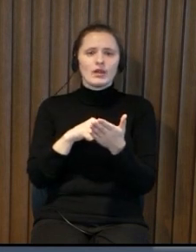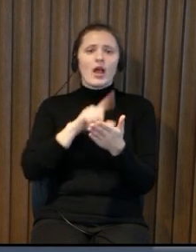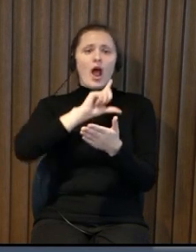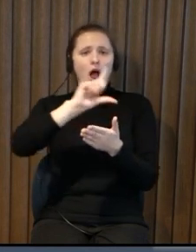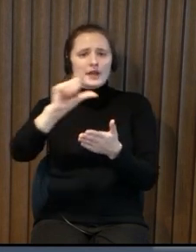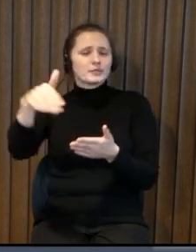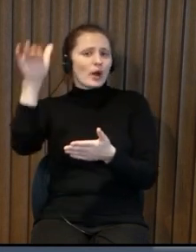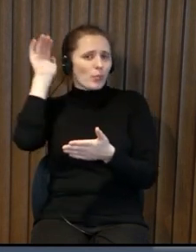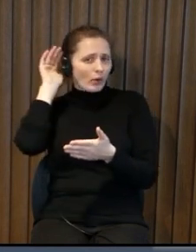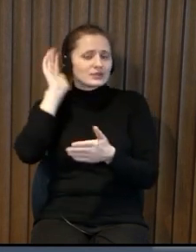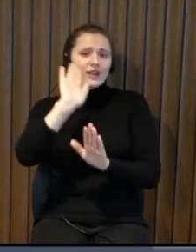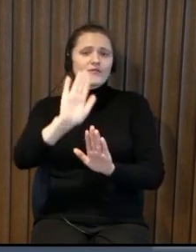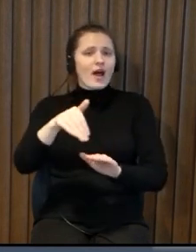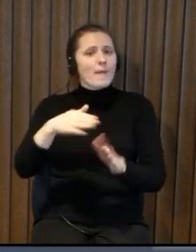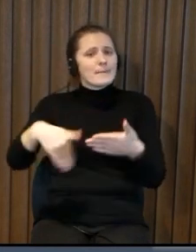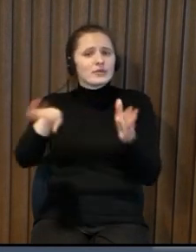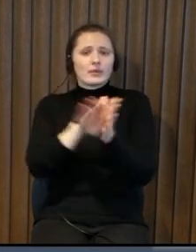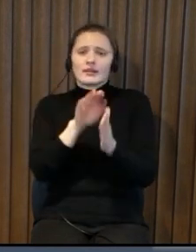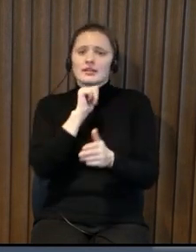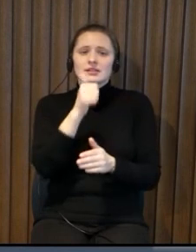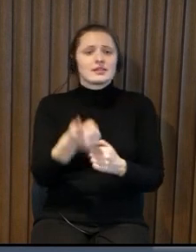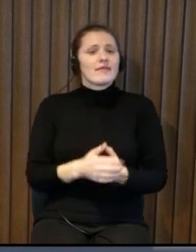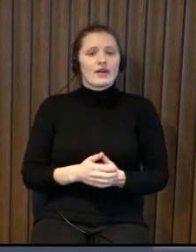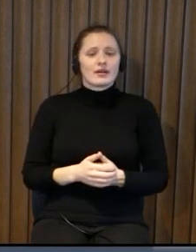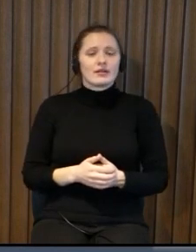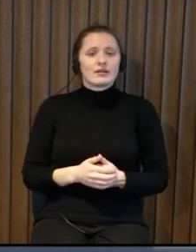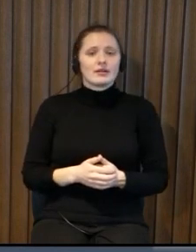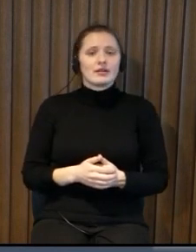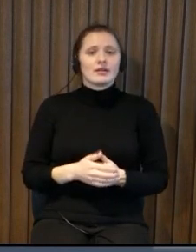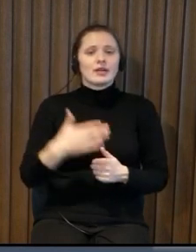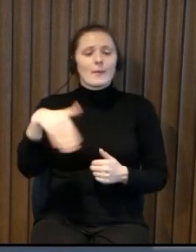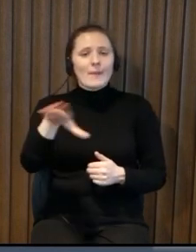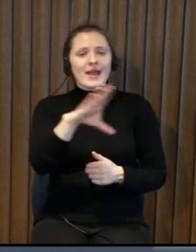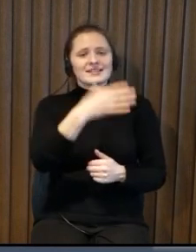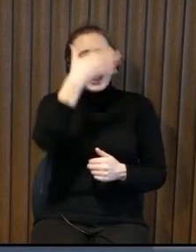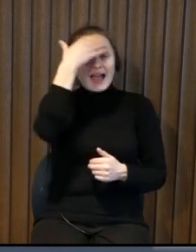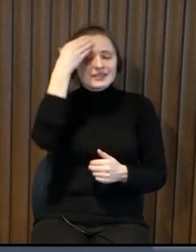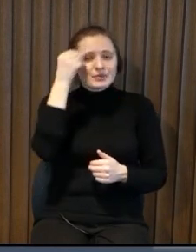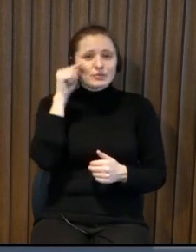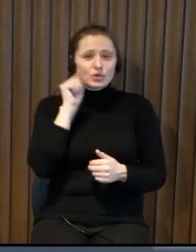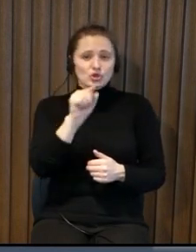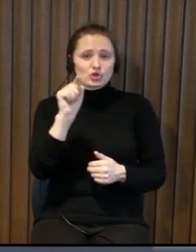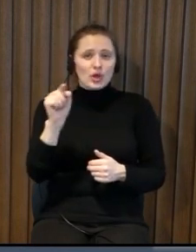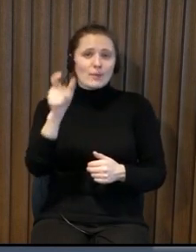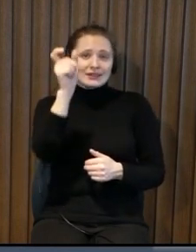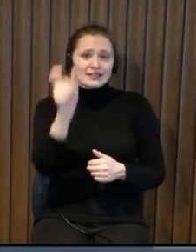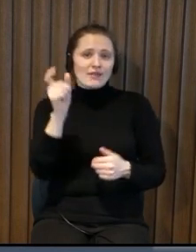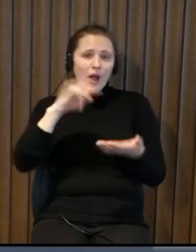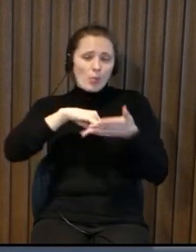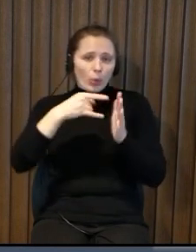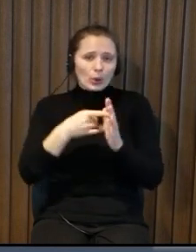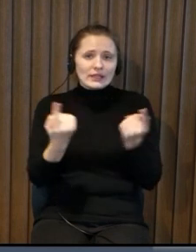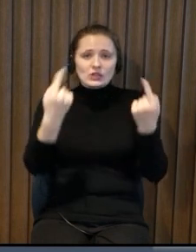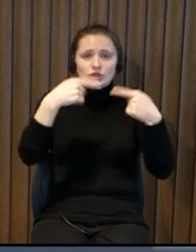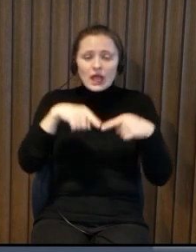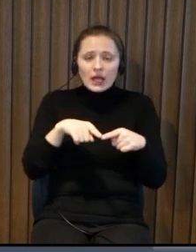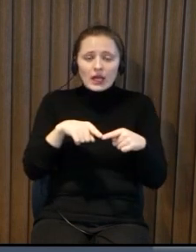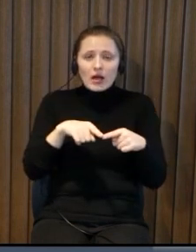sing among other people you can go you can listen to other singing but you cannot sing because